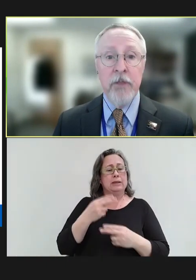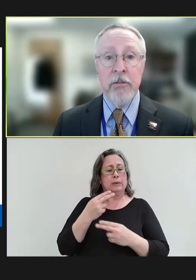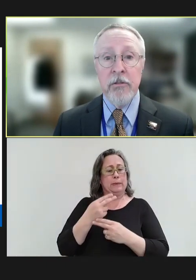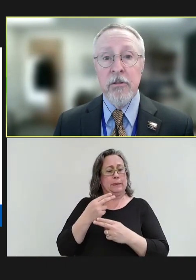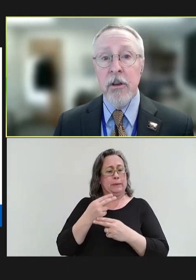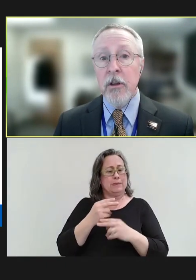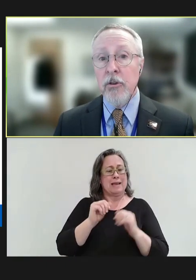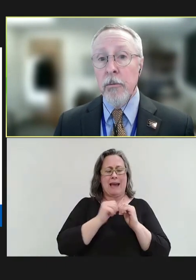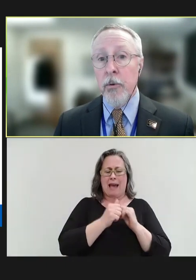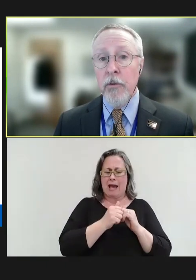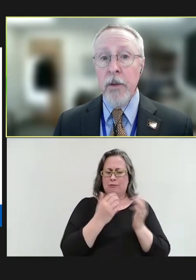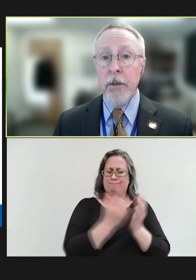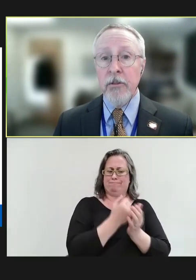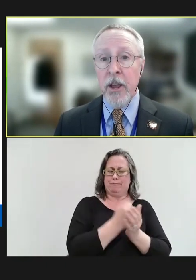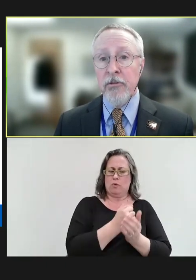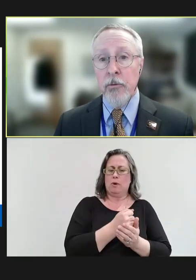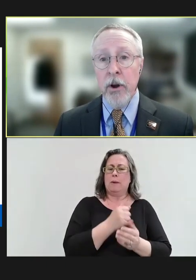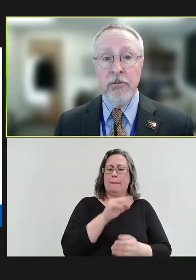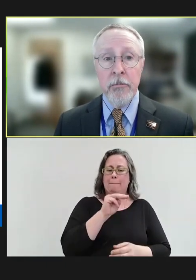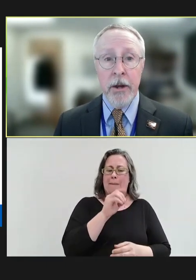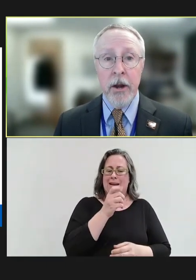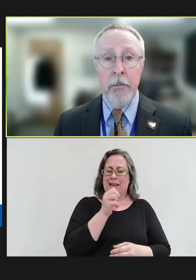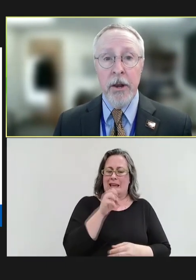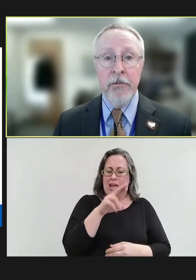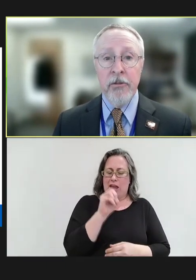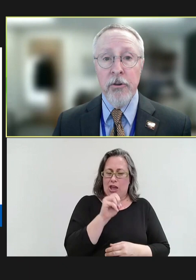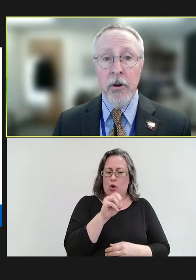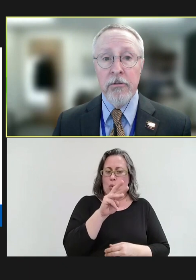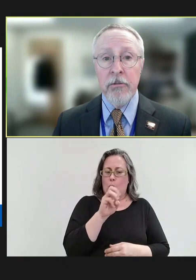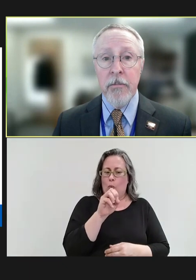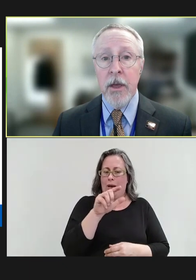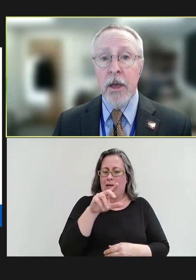visits to improve immunization rates in Medicare beneficiaries.